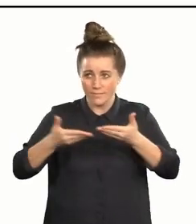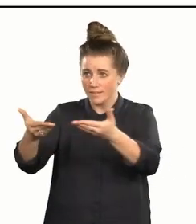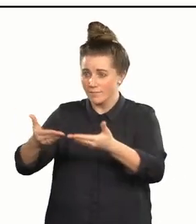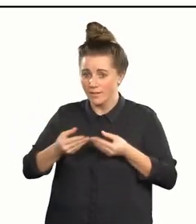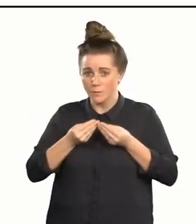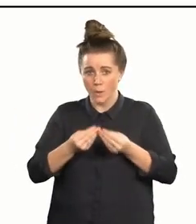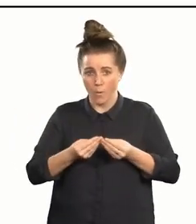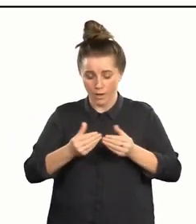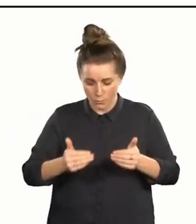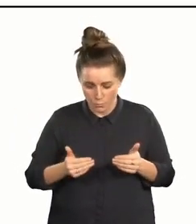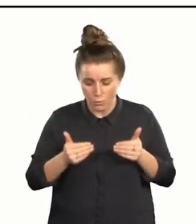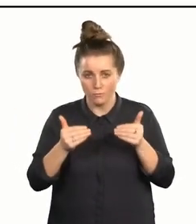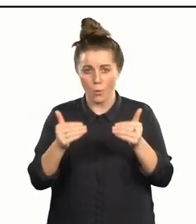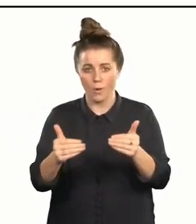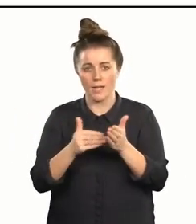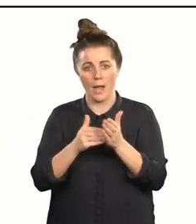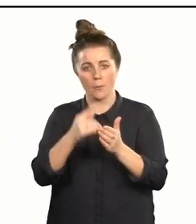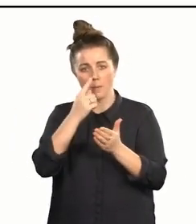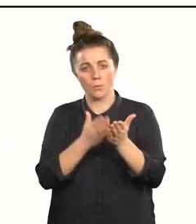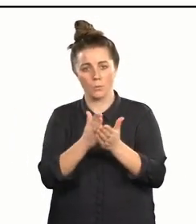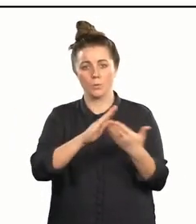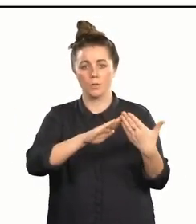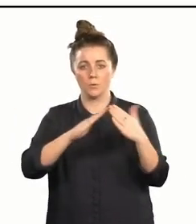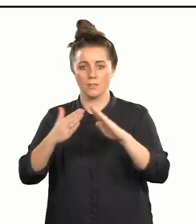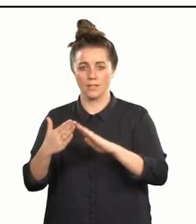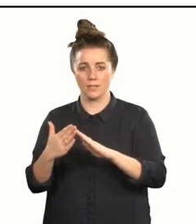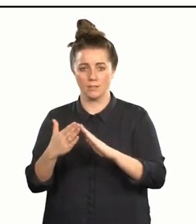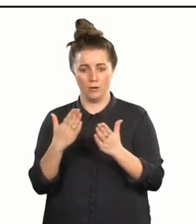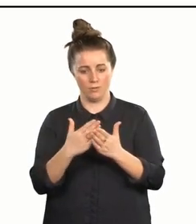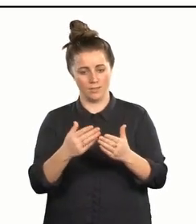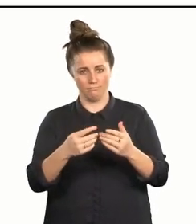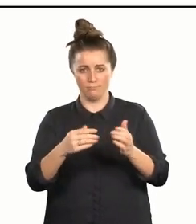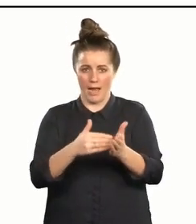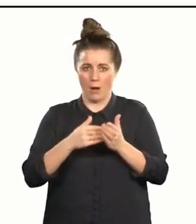to move forward and help people in our community, ultimately, helping ourselves.